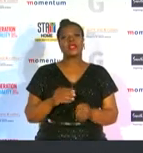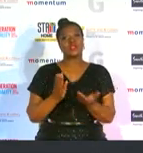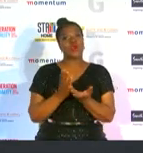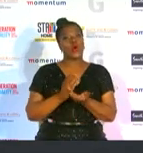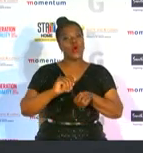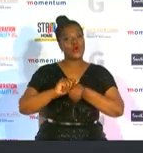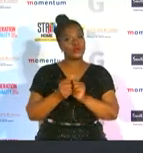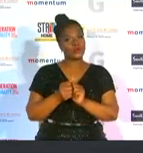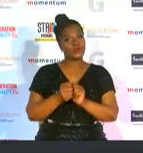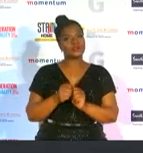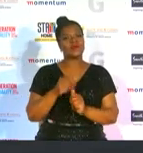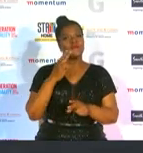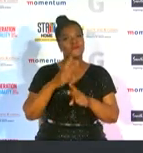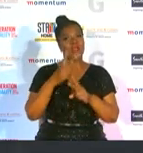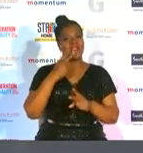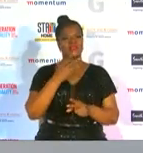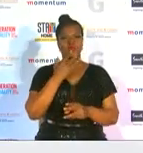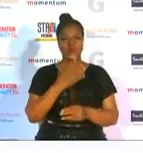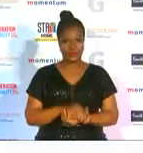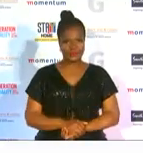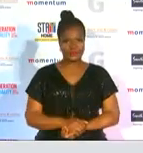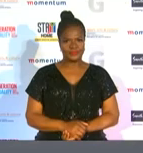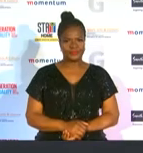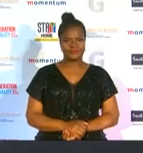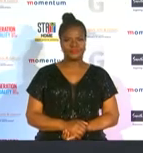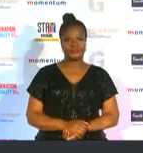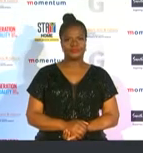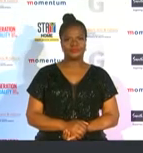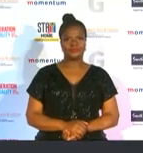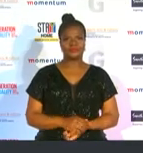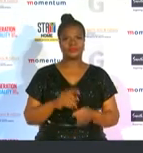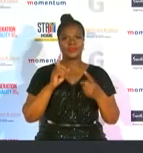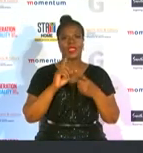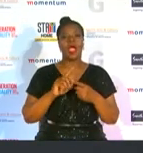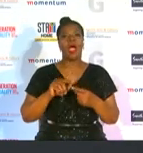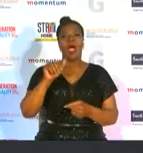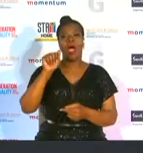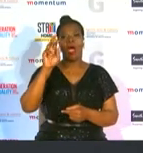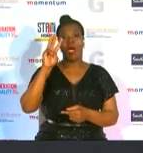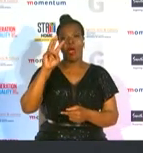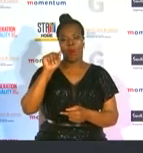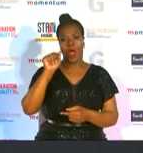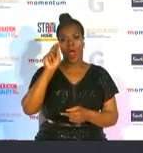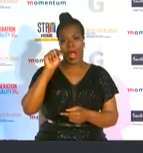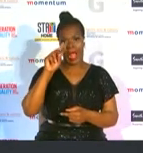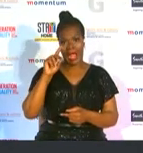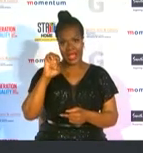the finalists are awande malina malina was the most successful